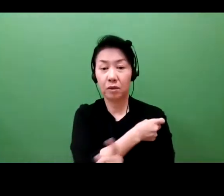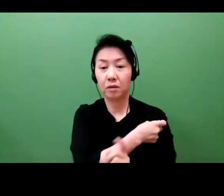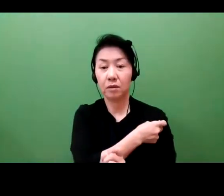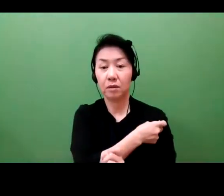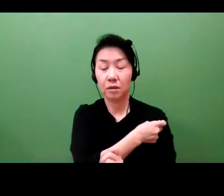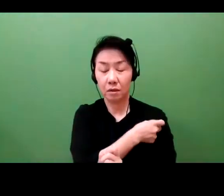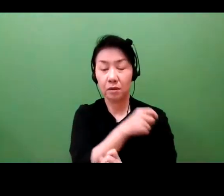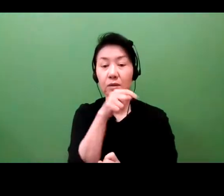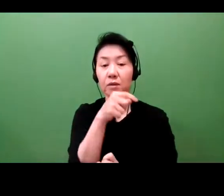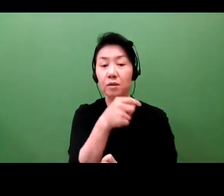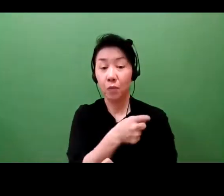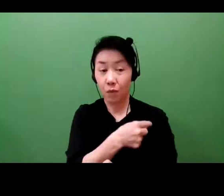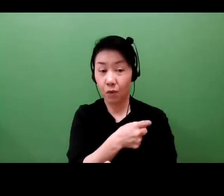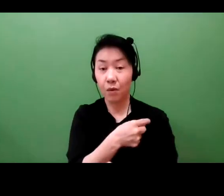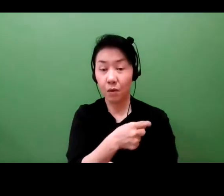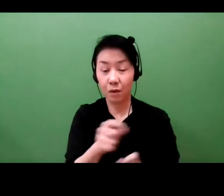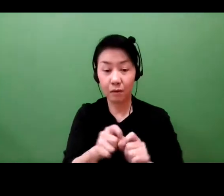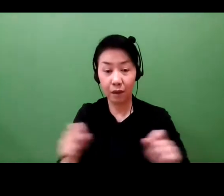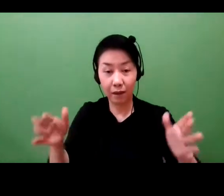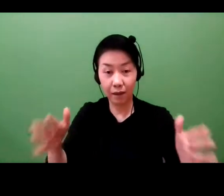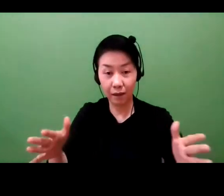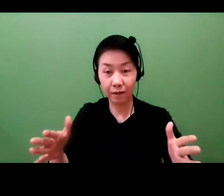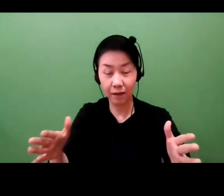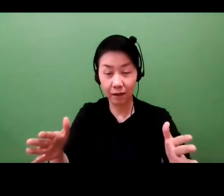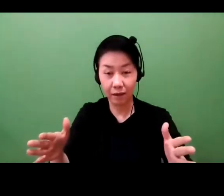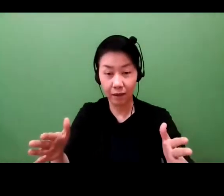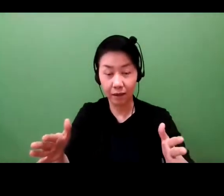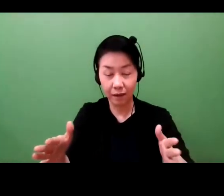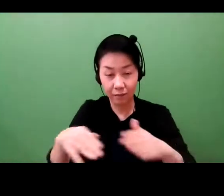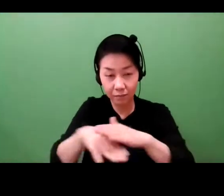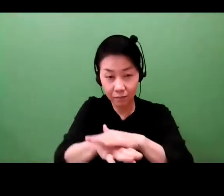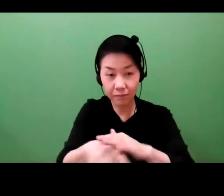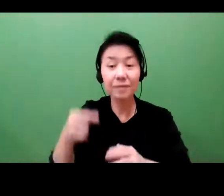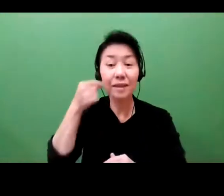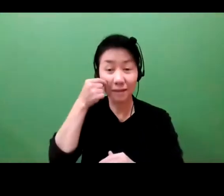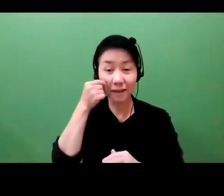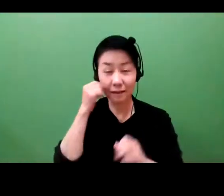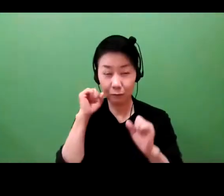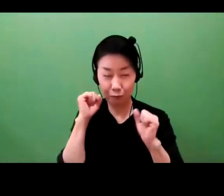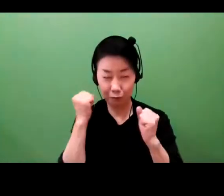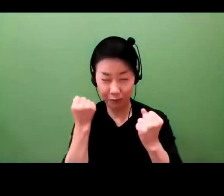And so distribution is very important. OK.